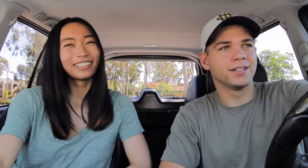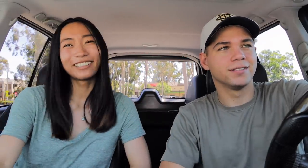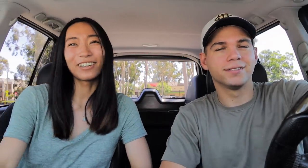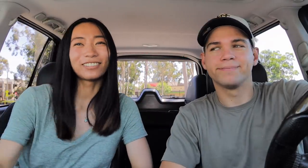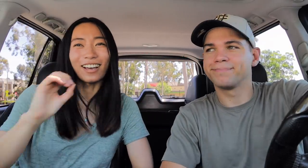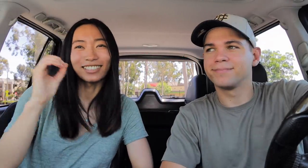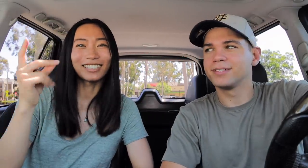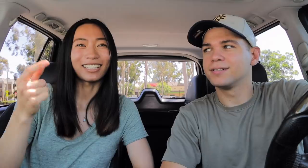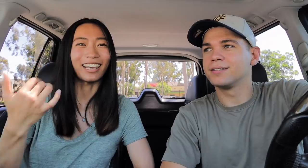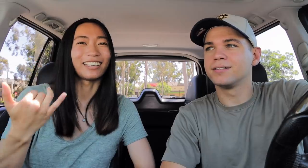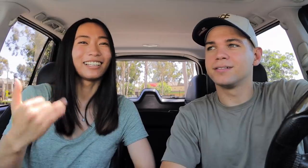No dogs today.